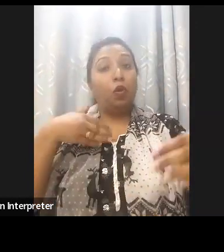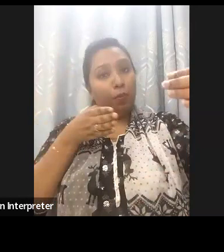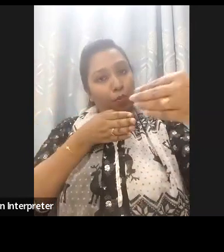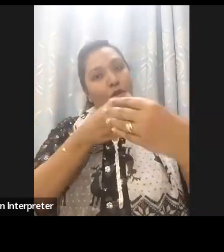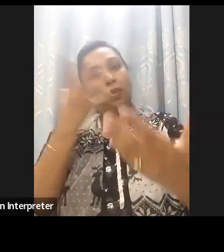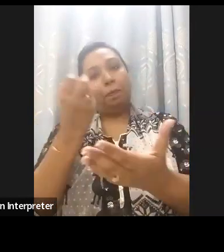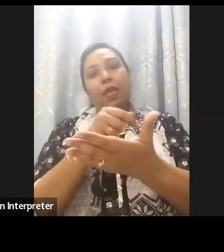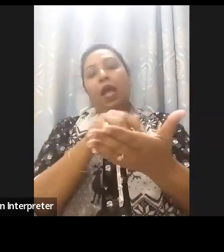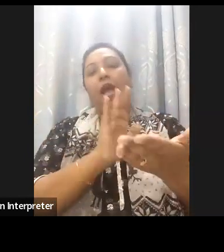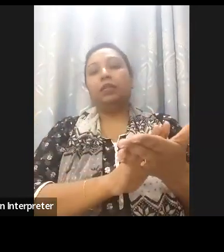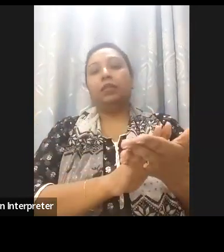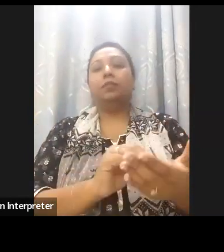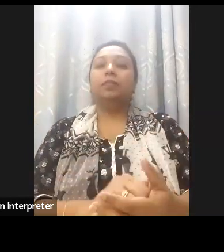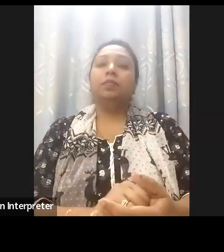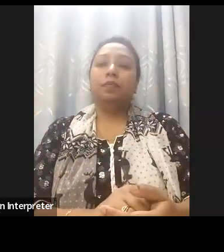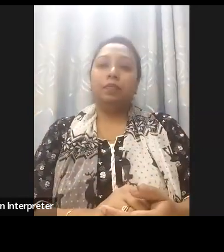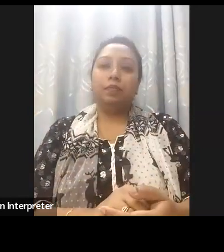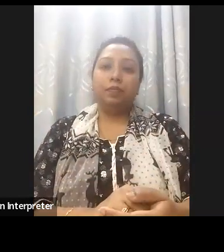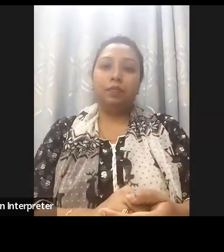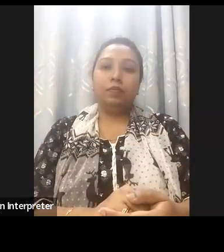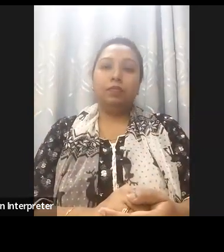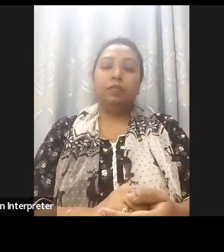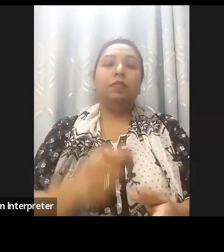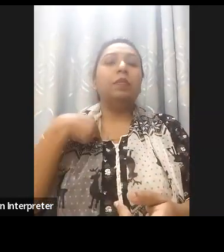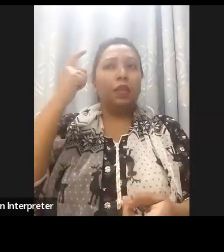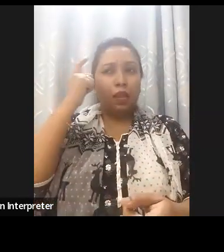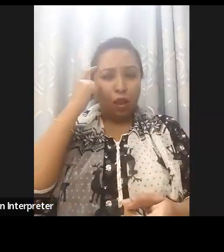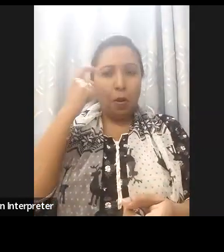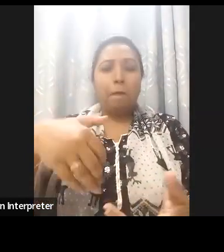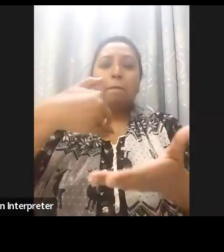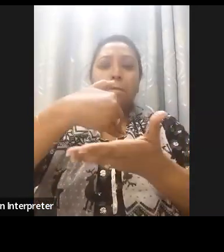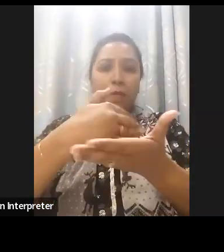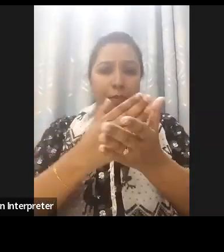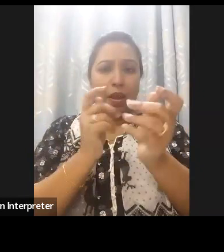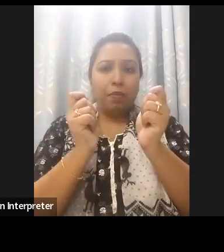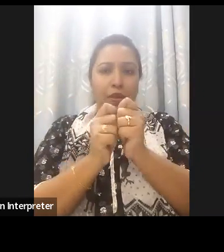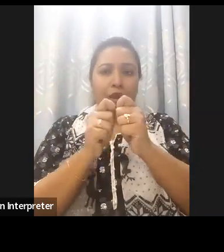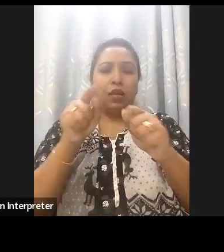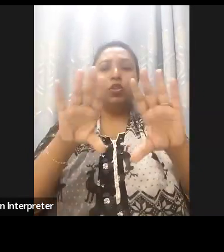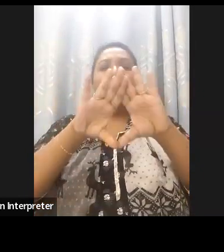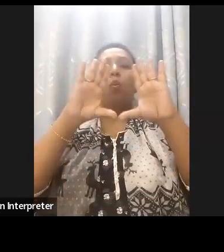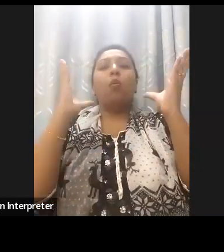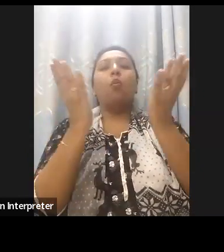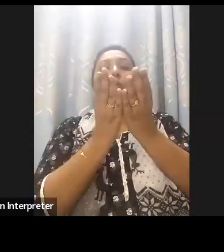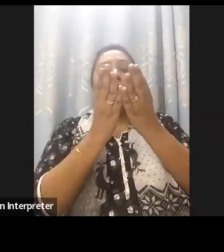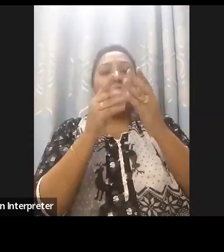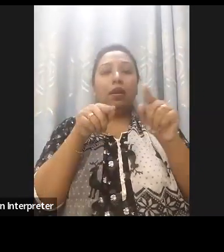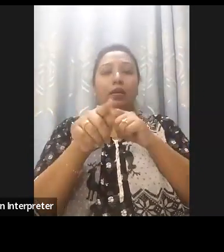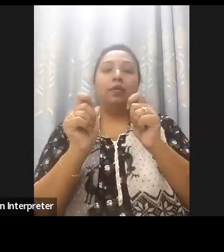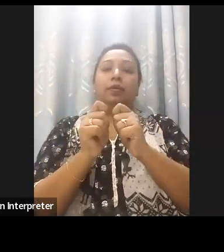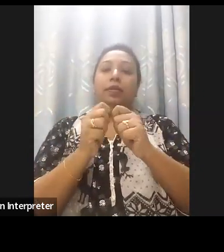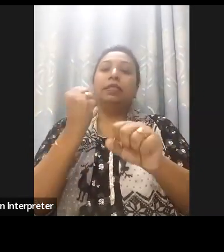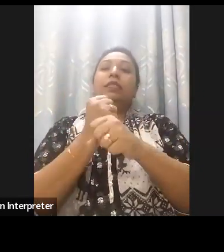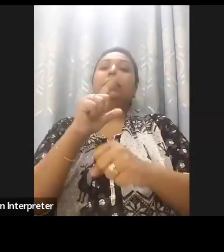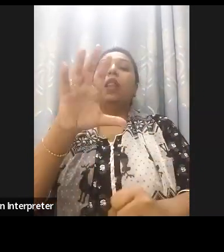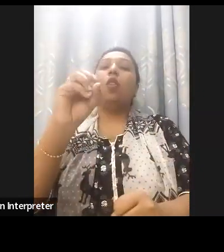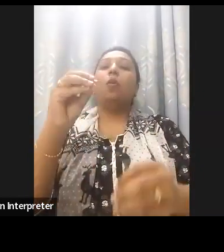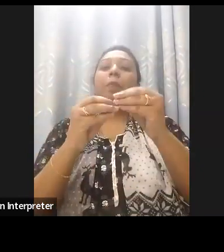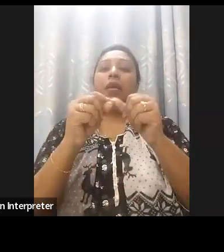In terms of structure, the DARE Index is structured according to the